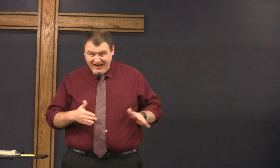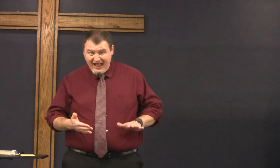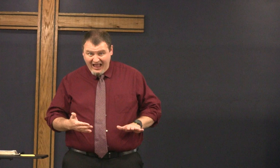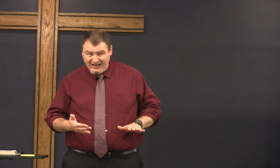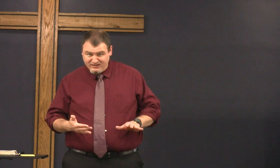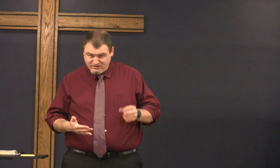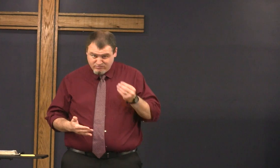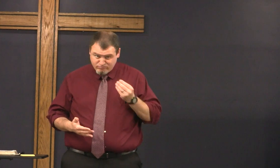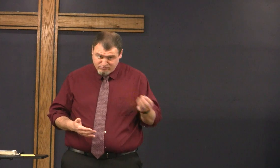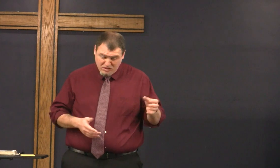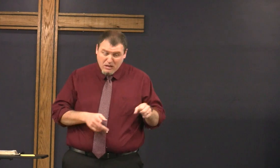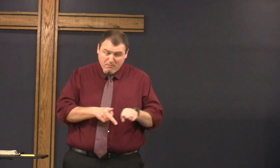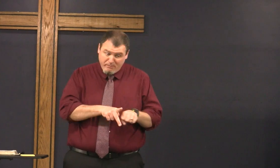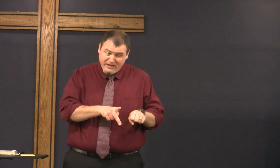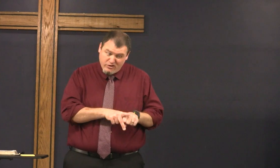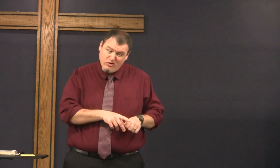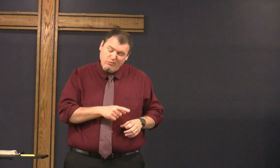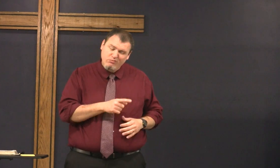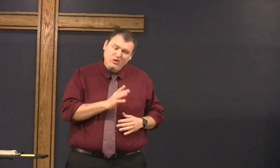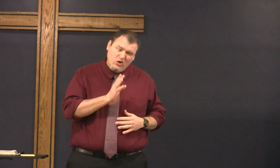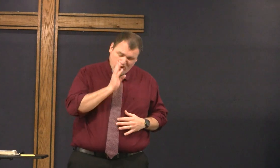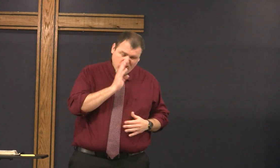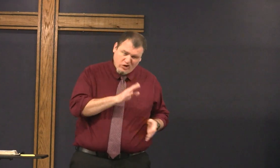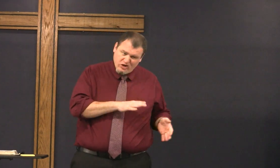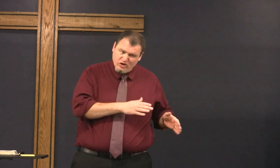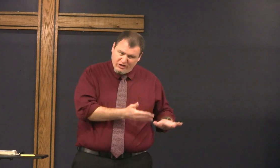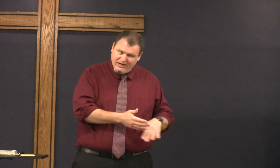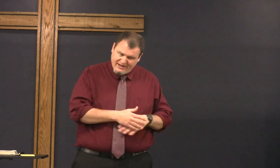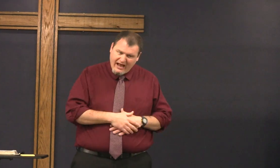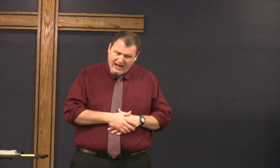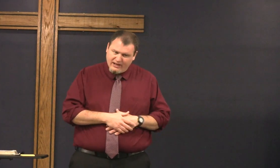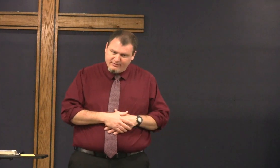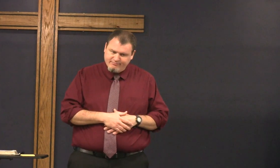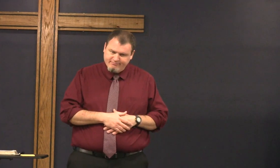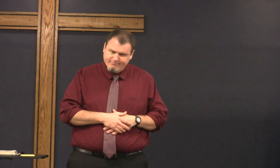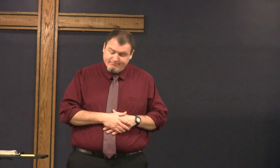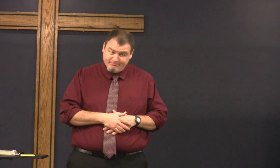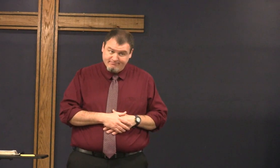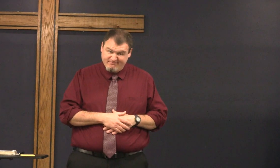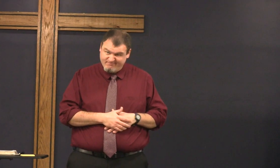when your body dies and Peter you're going to die